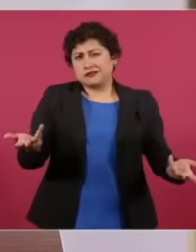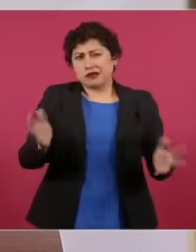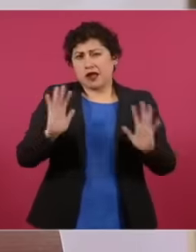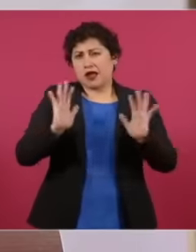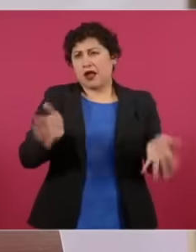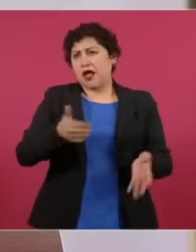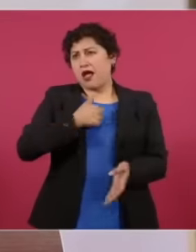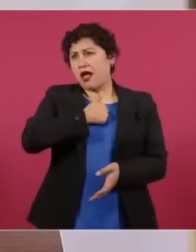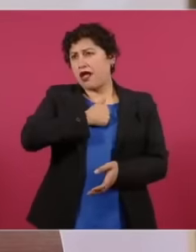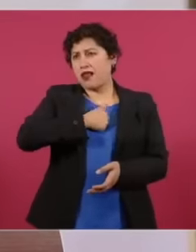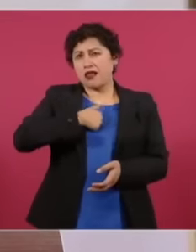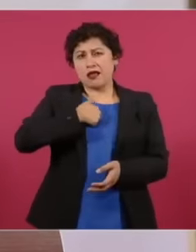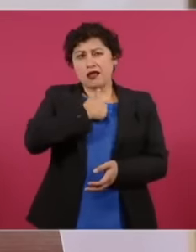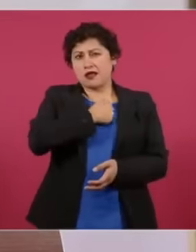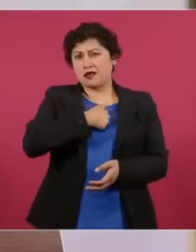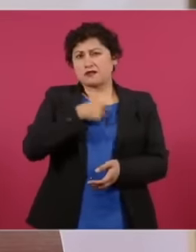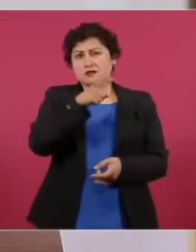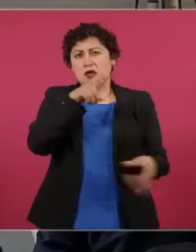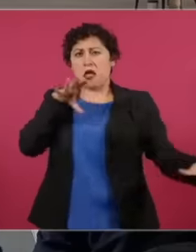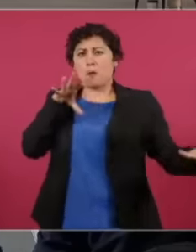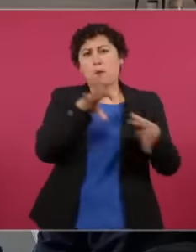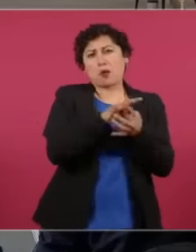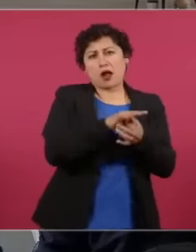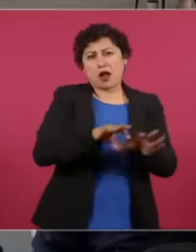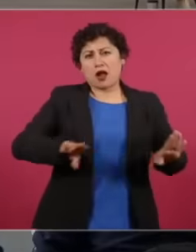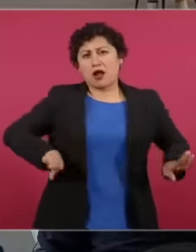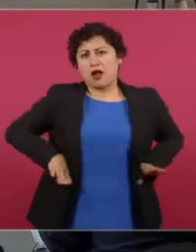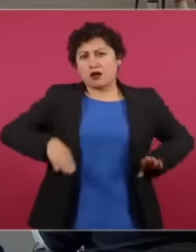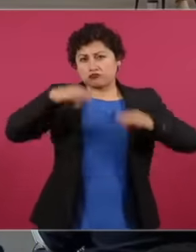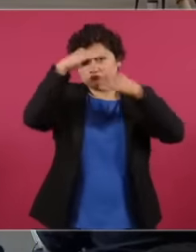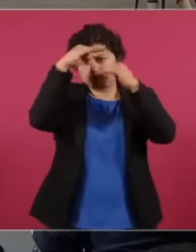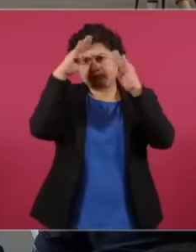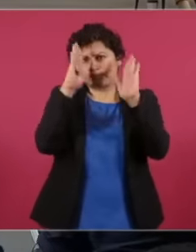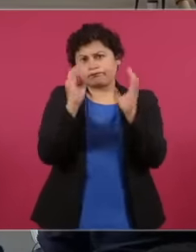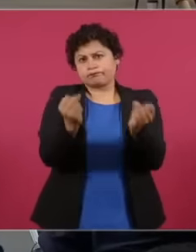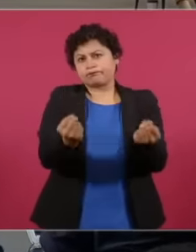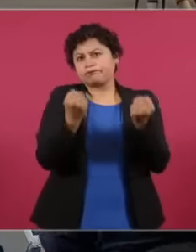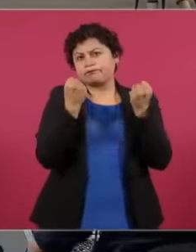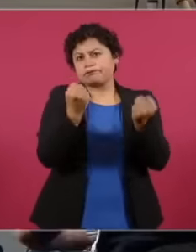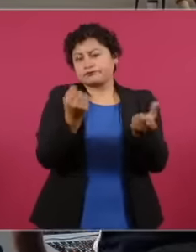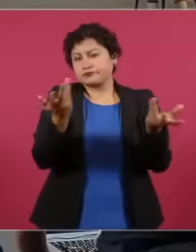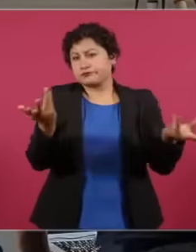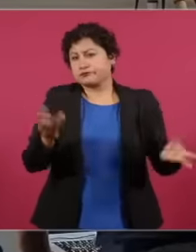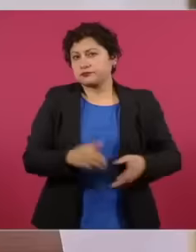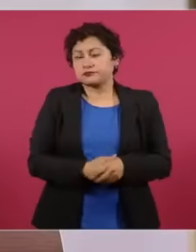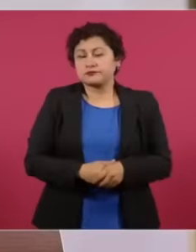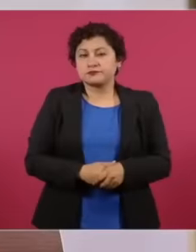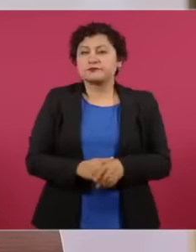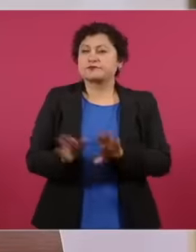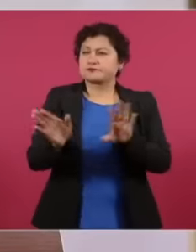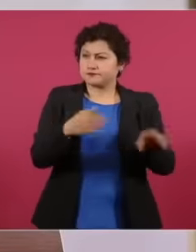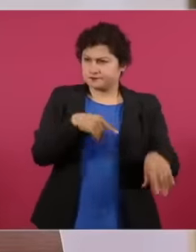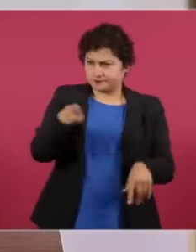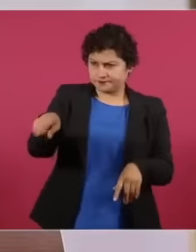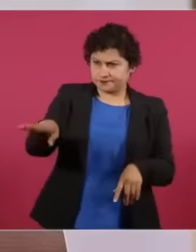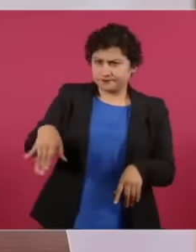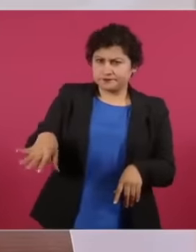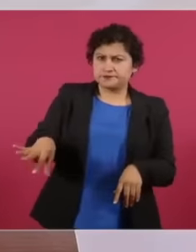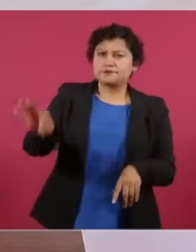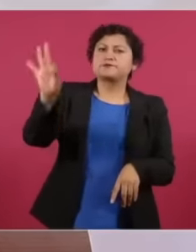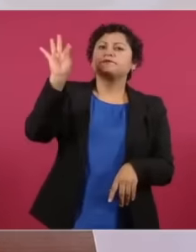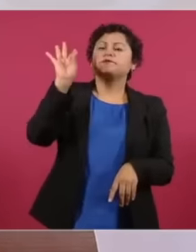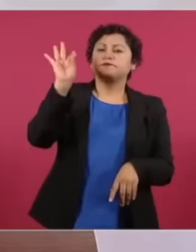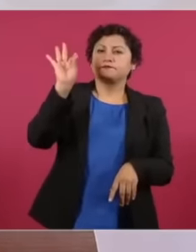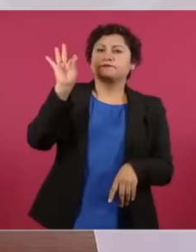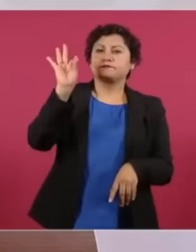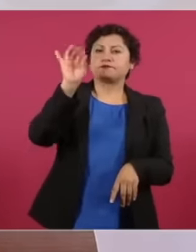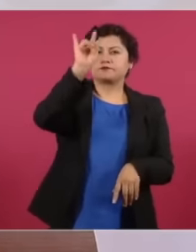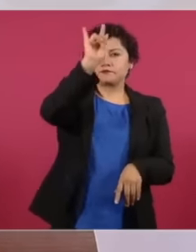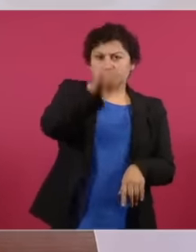service of conservatism. Let's see if it is in the eight columns of the